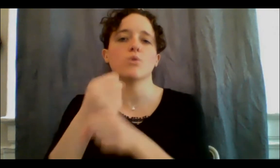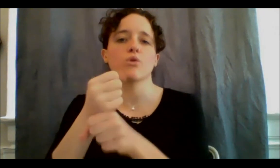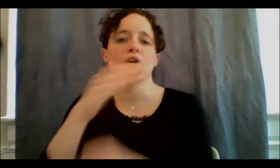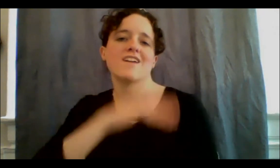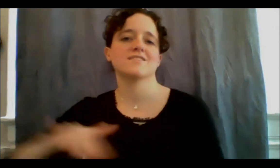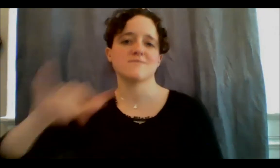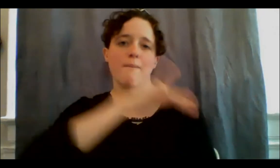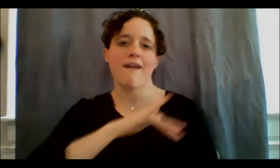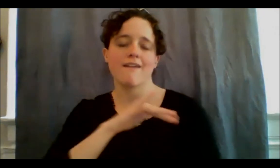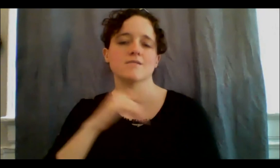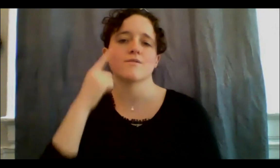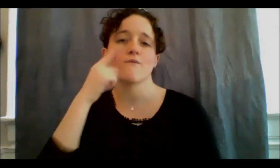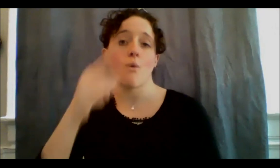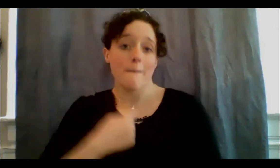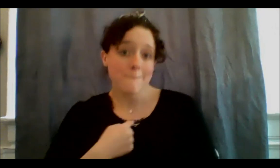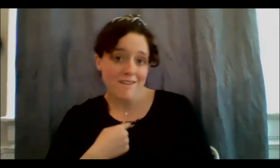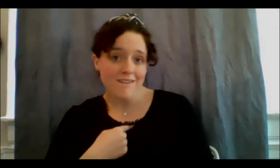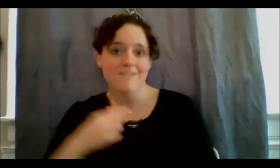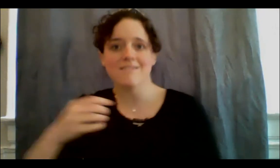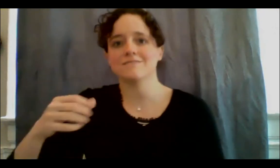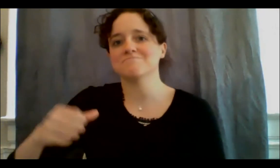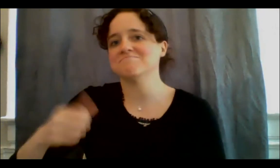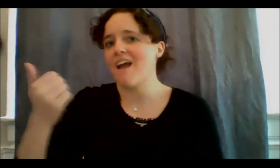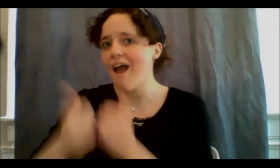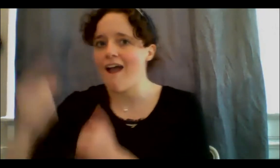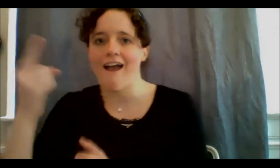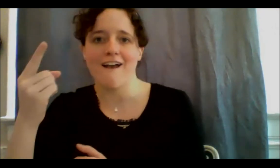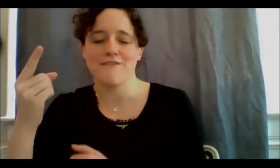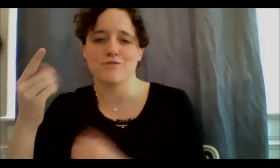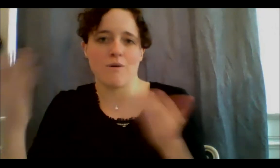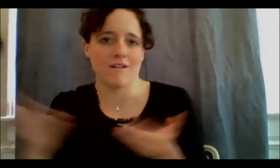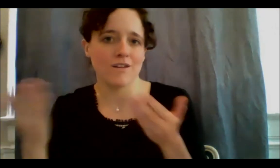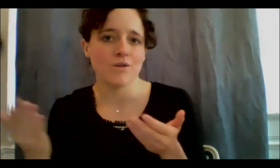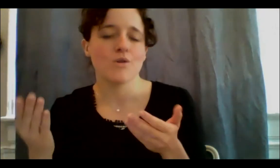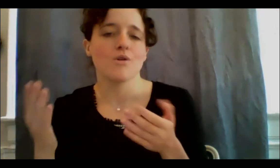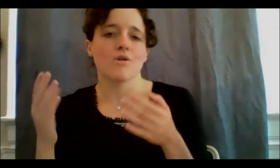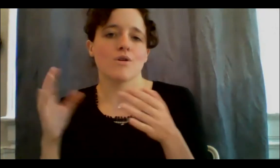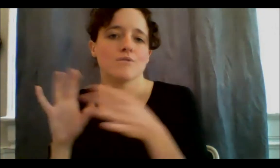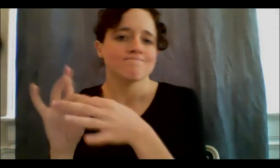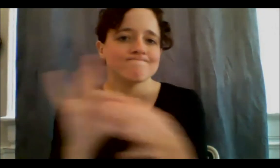connected here, to reflect, to enter in a conversation with ourselves, into